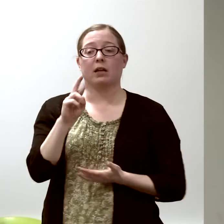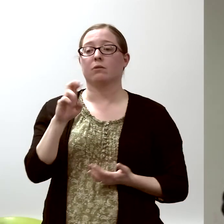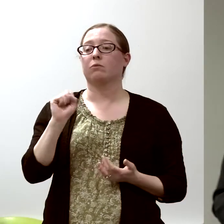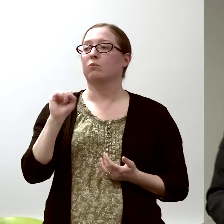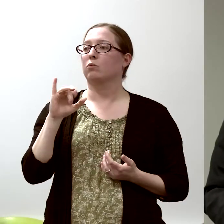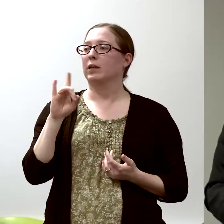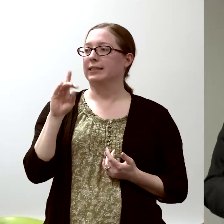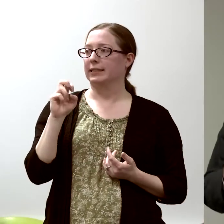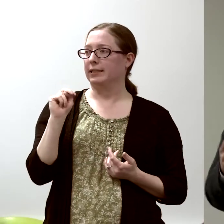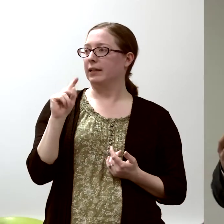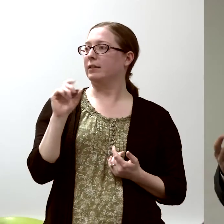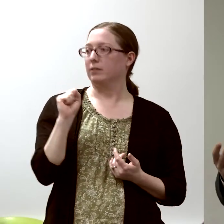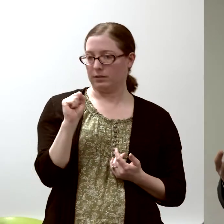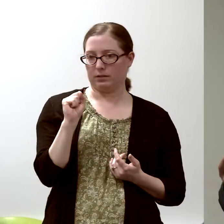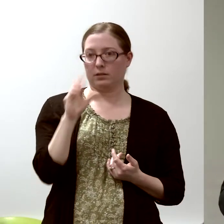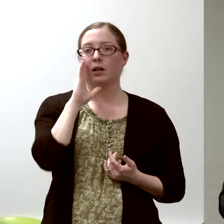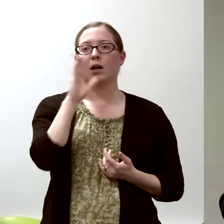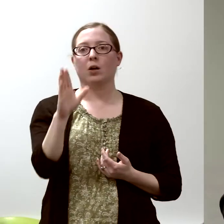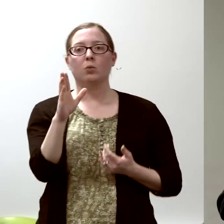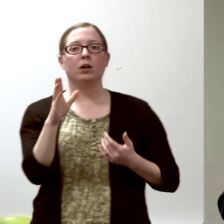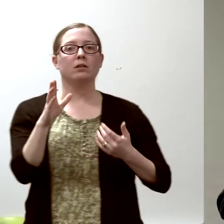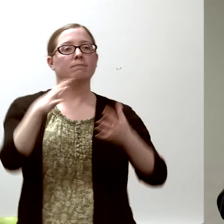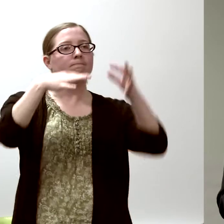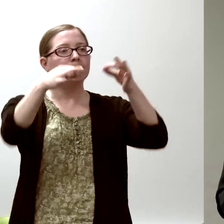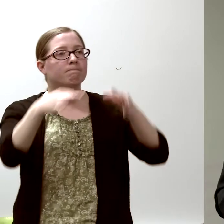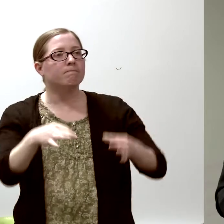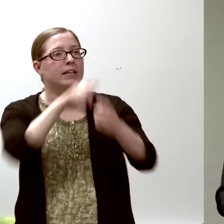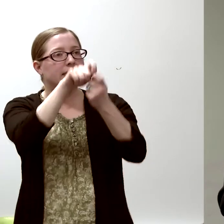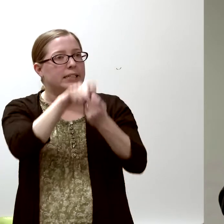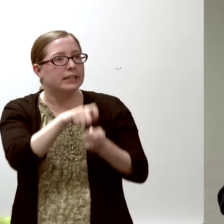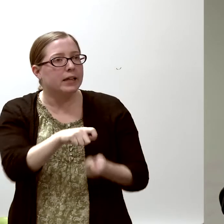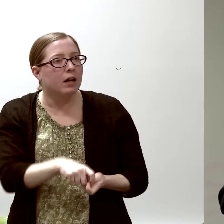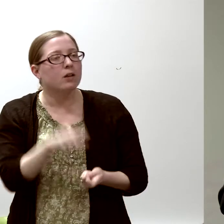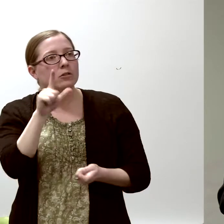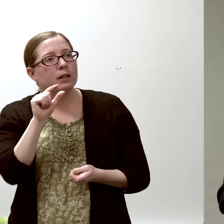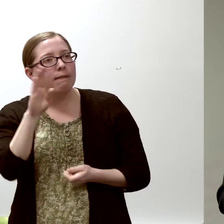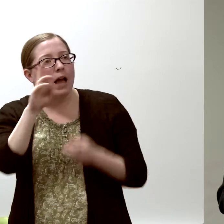would present the details and the lab results,